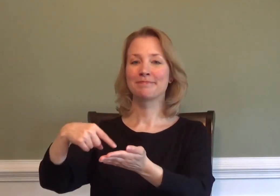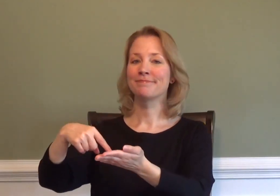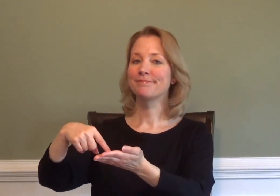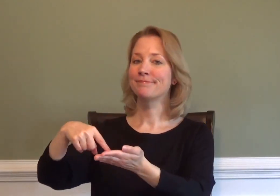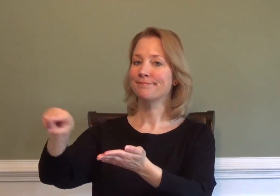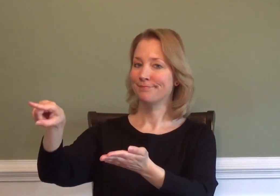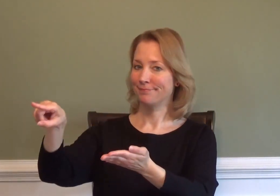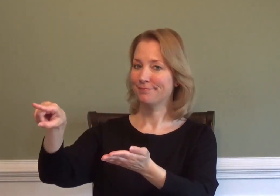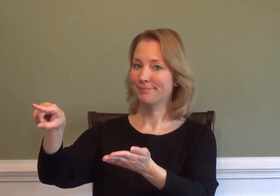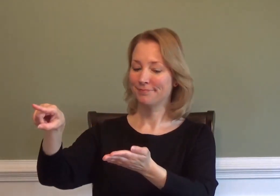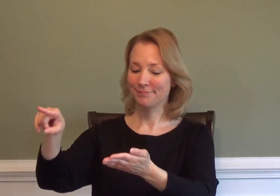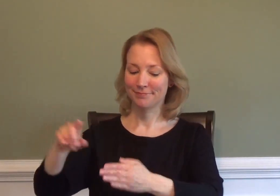PAY